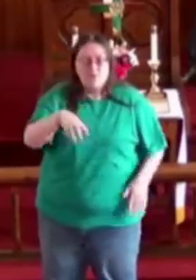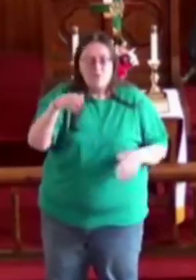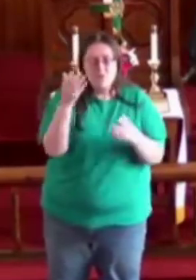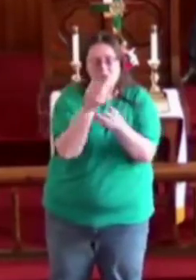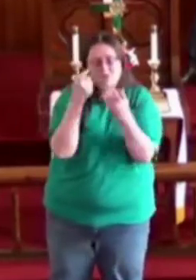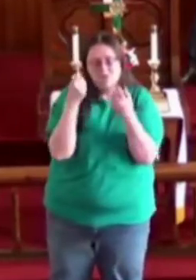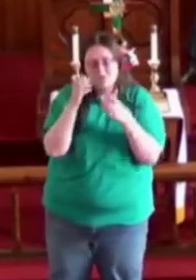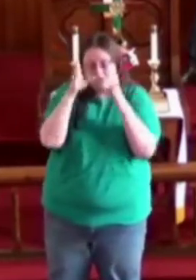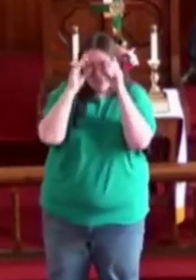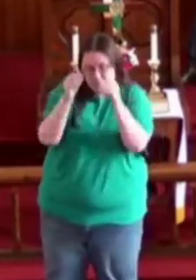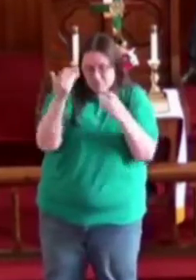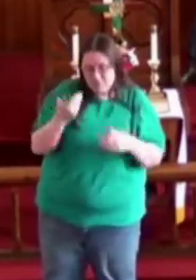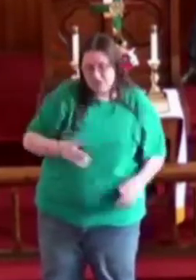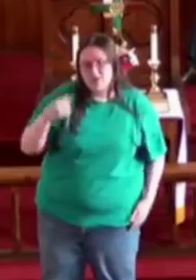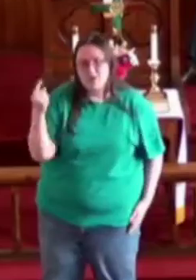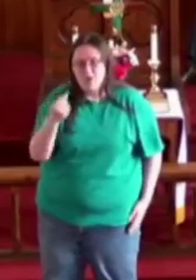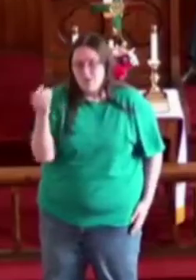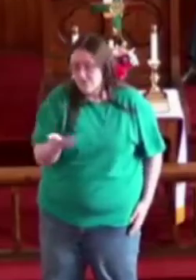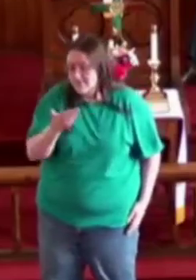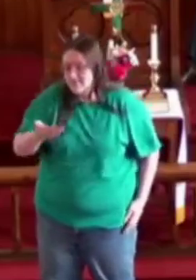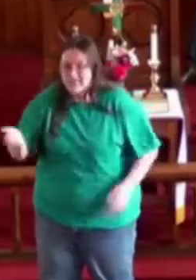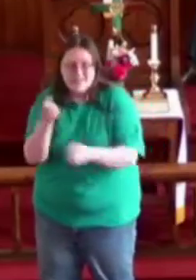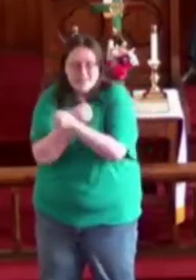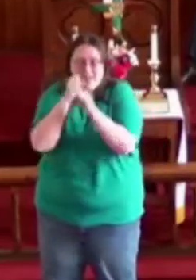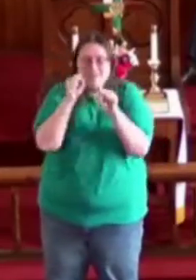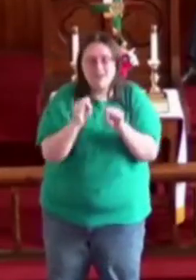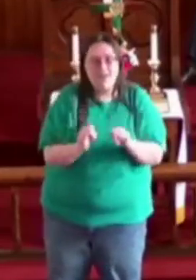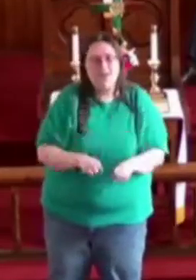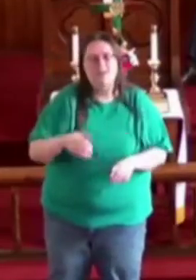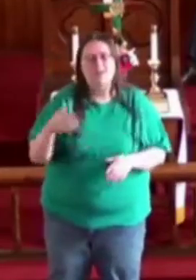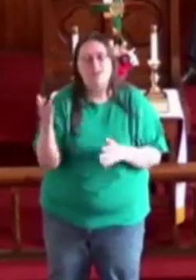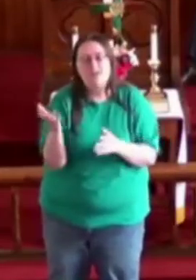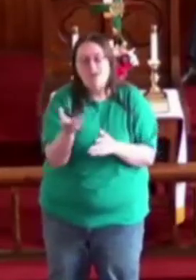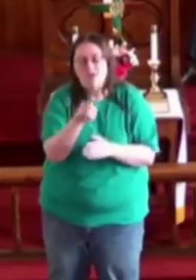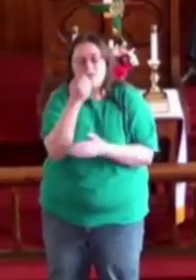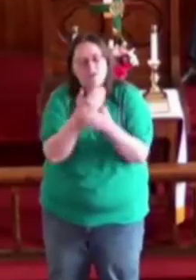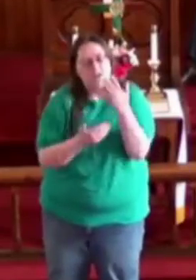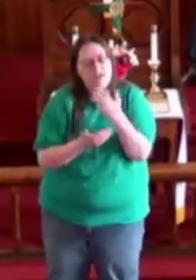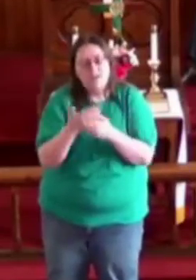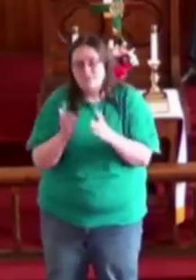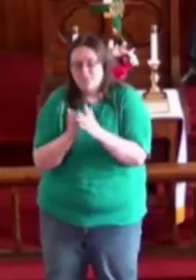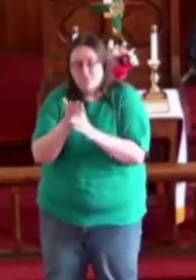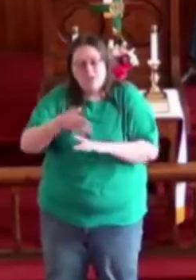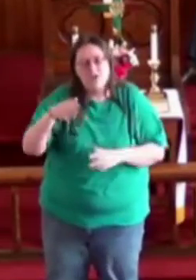You were teaching me the only thing love can Hold hands through it